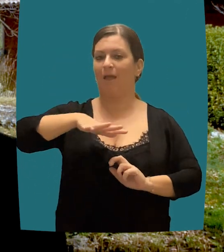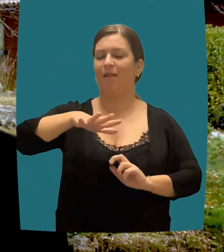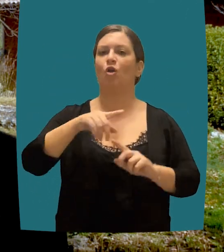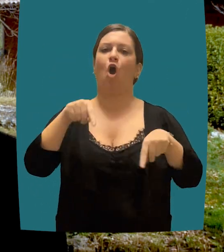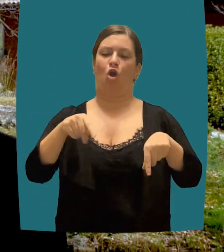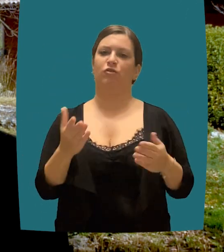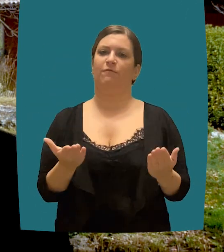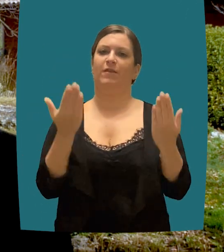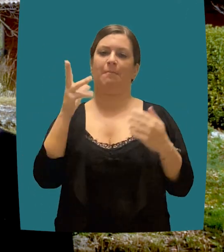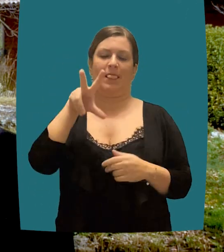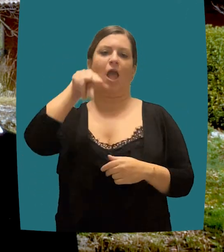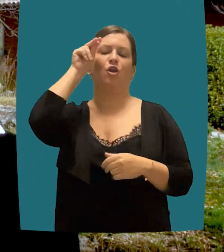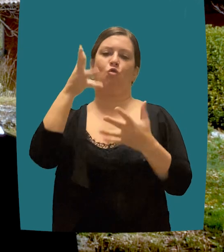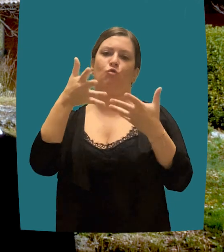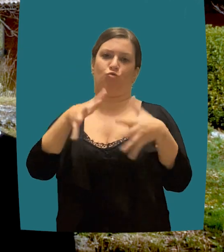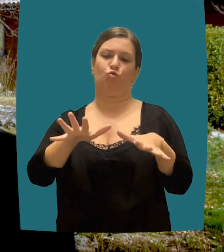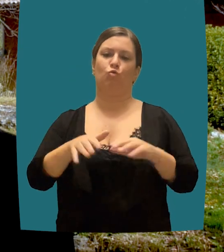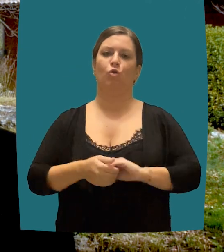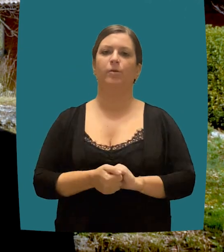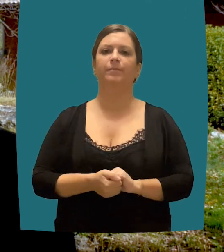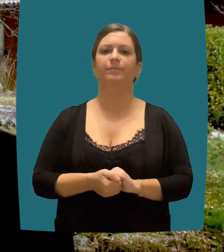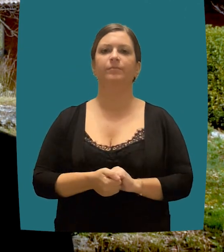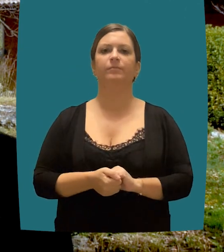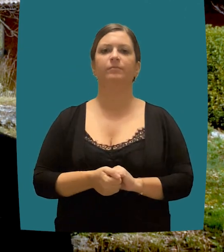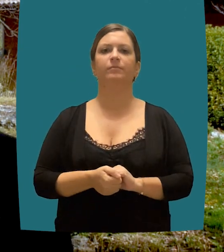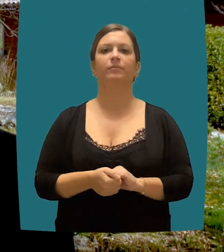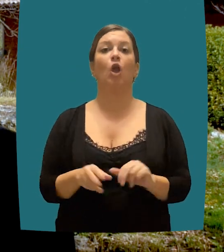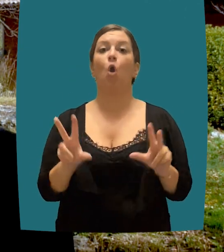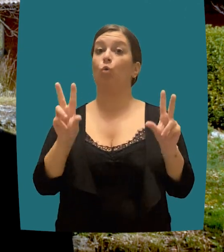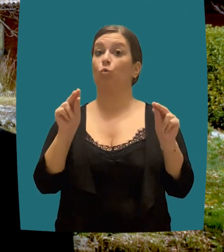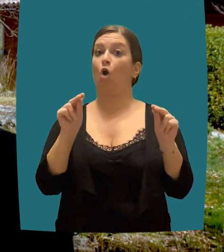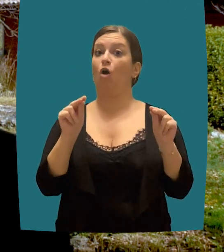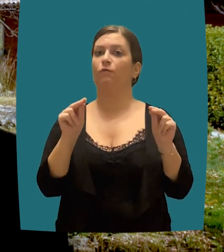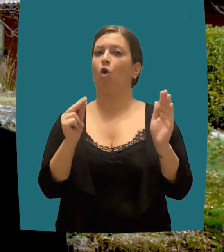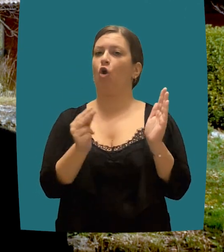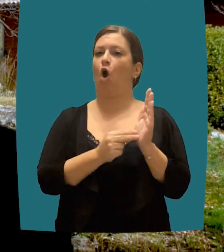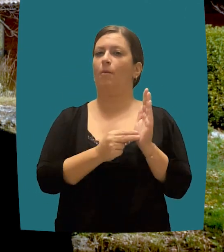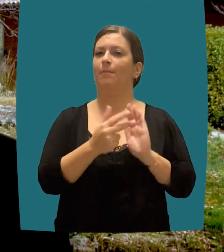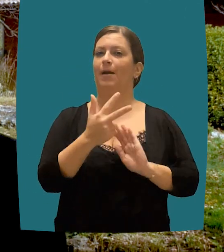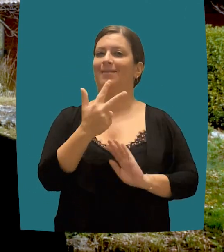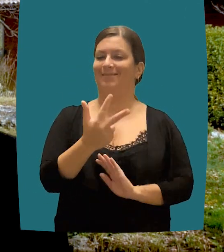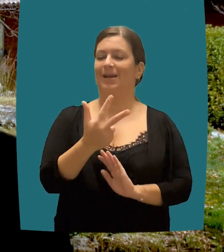and ecosystems, also in the interest of future generations", not only introduces environmental protection among the